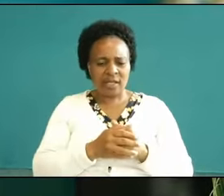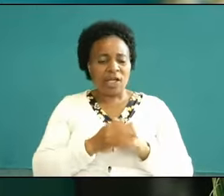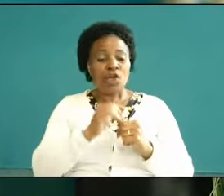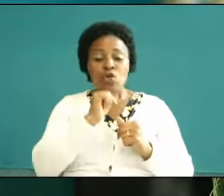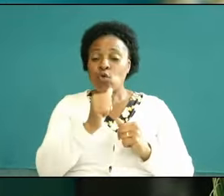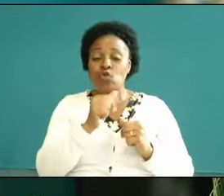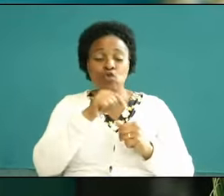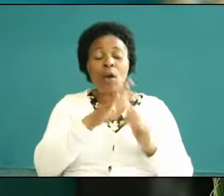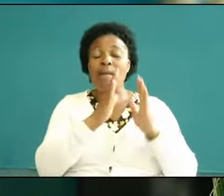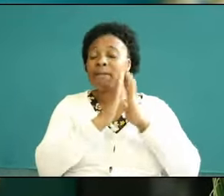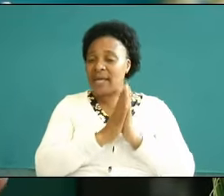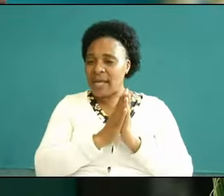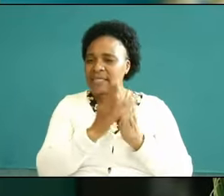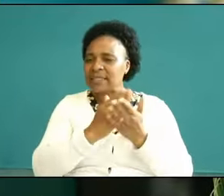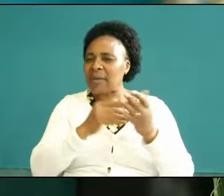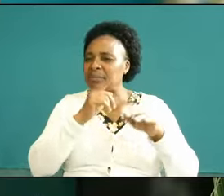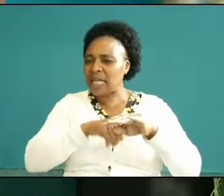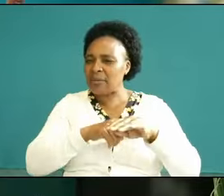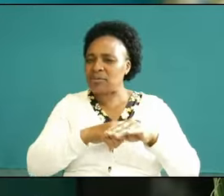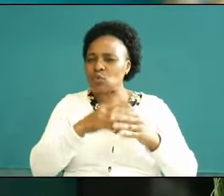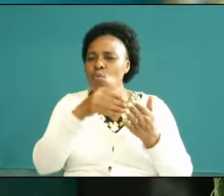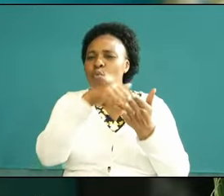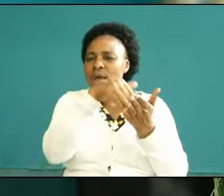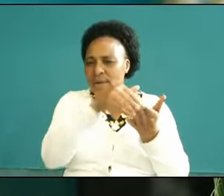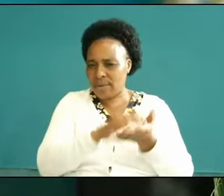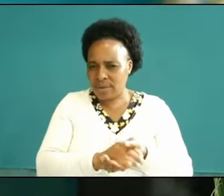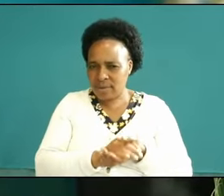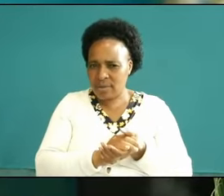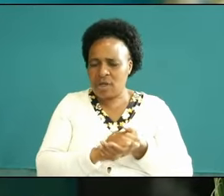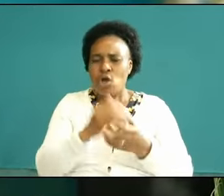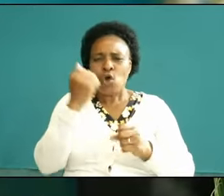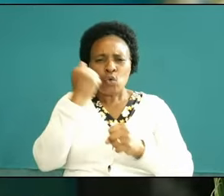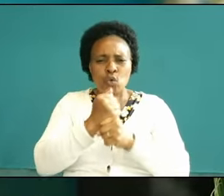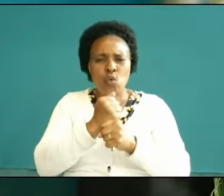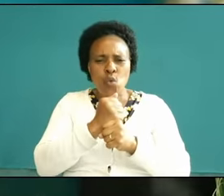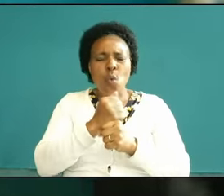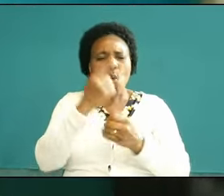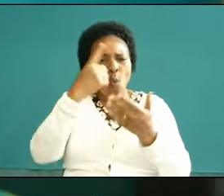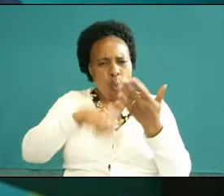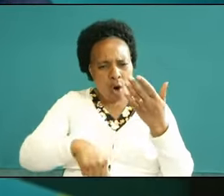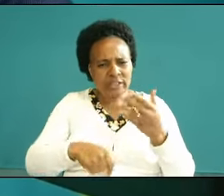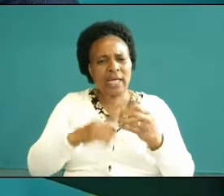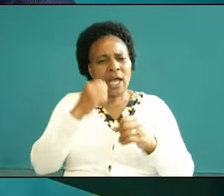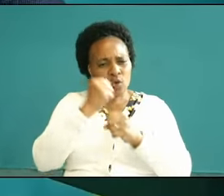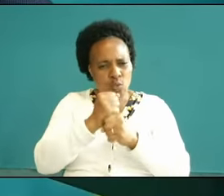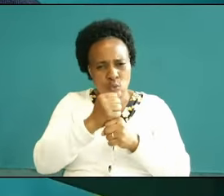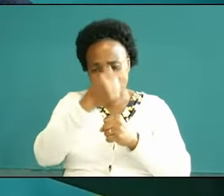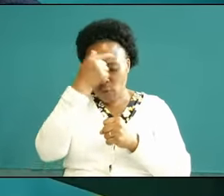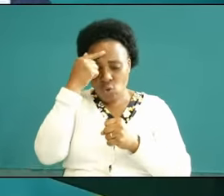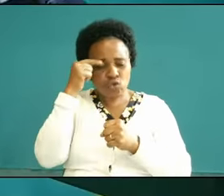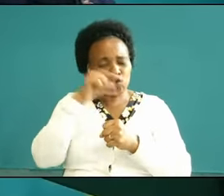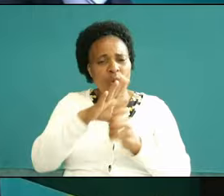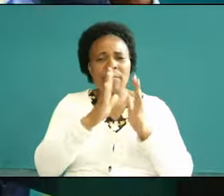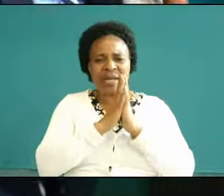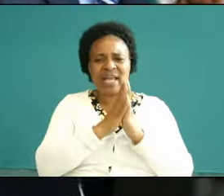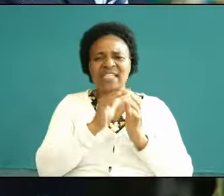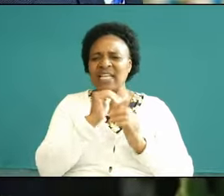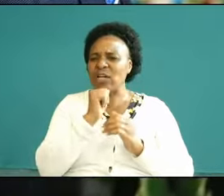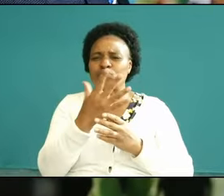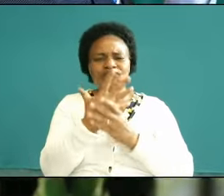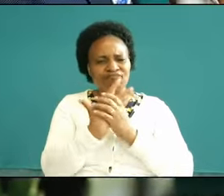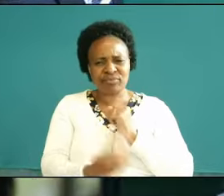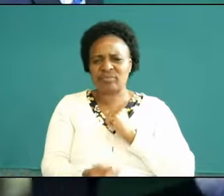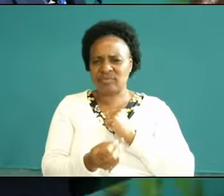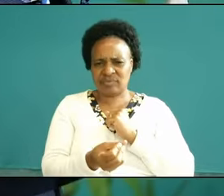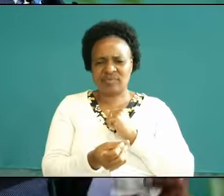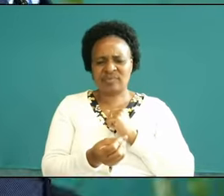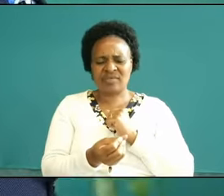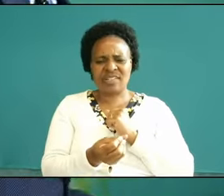that turn the tide too many of us are frustrated prayers we are frustrated prayer we call ourselves